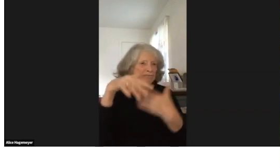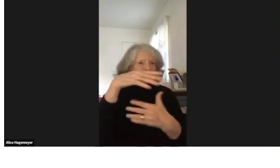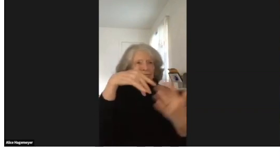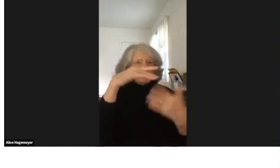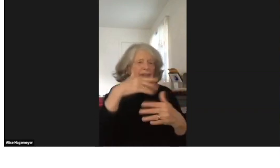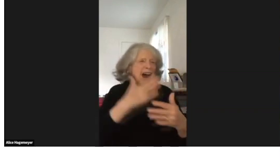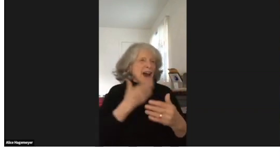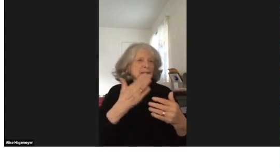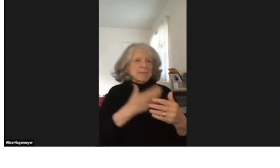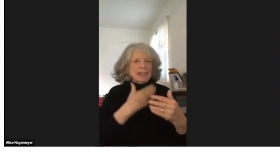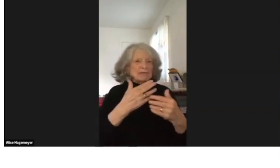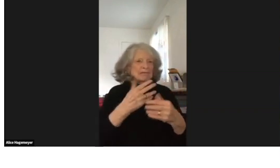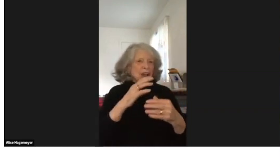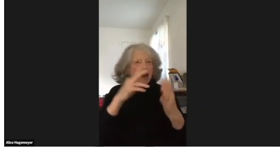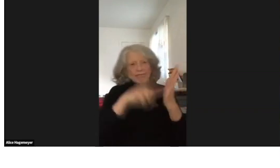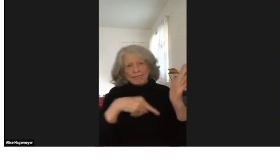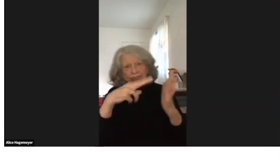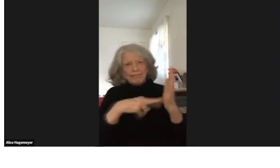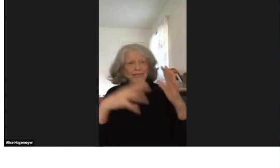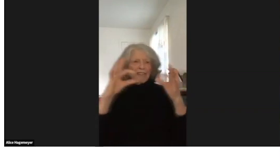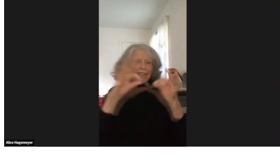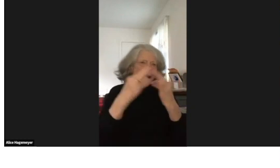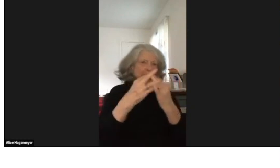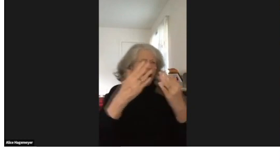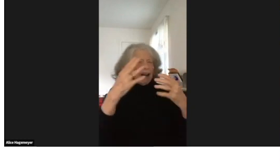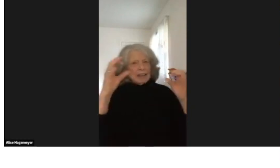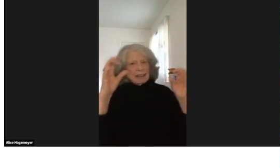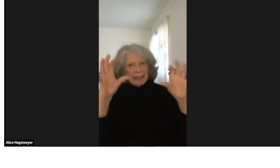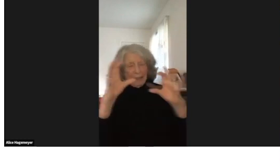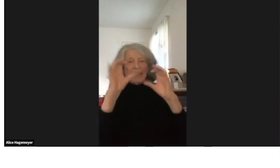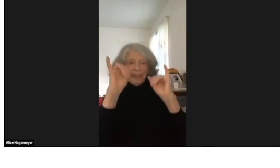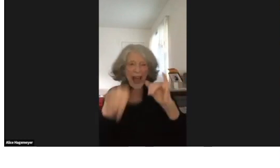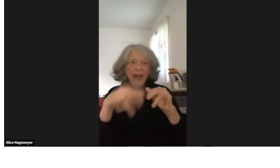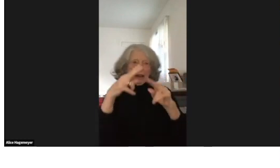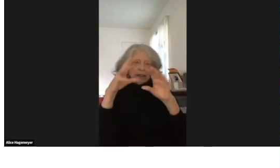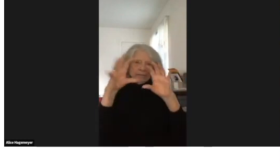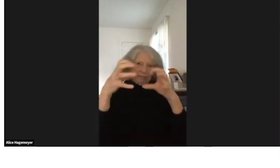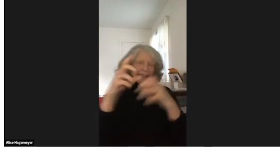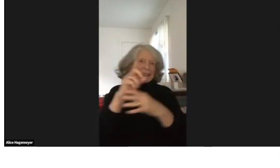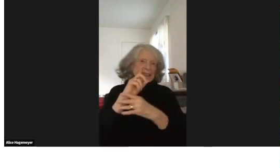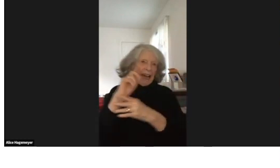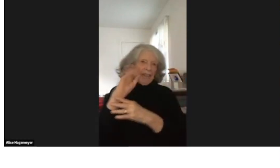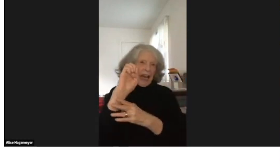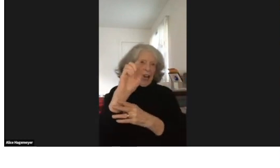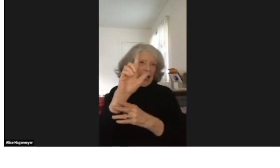or were born to families who could sign and they grew up with language.